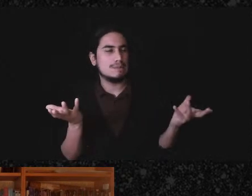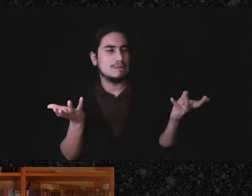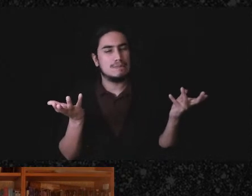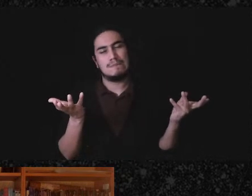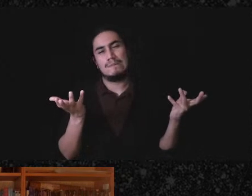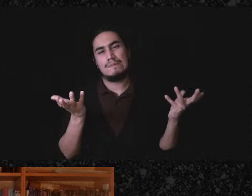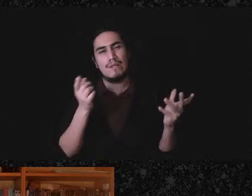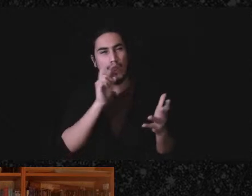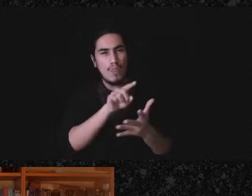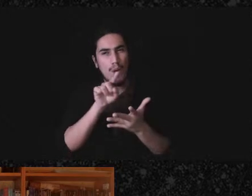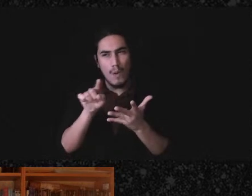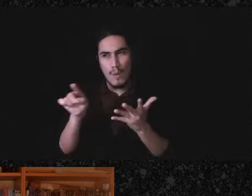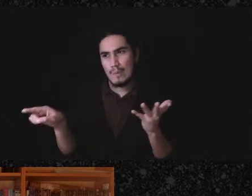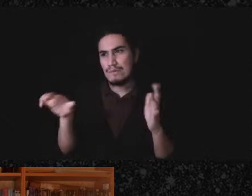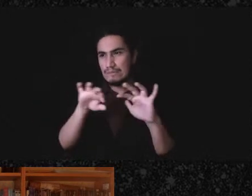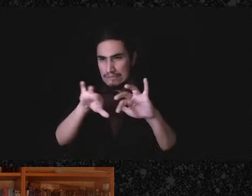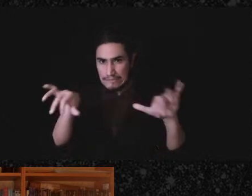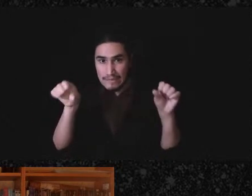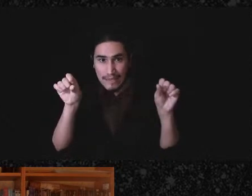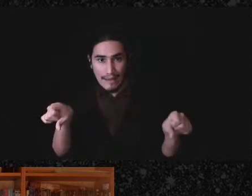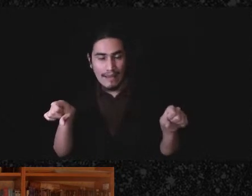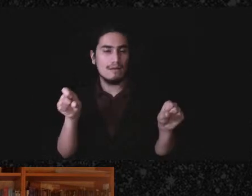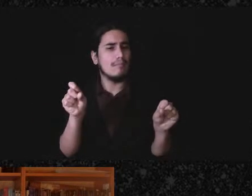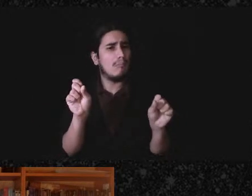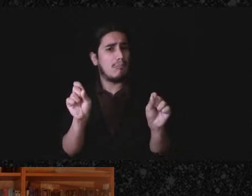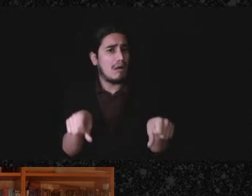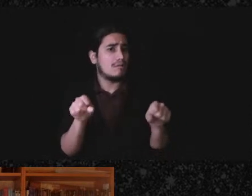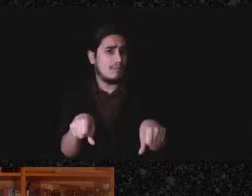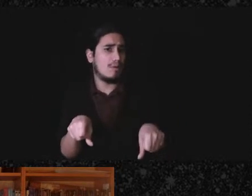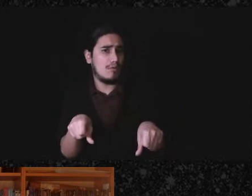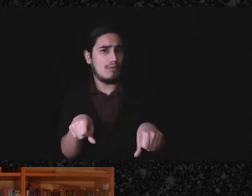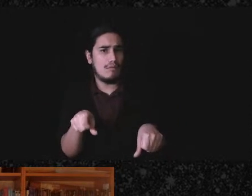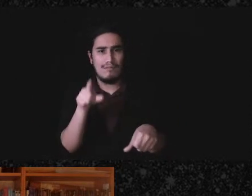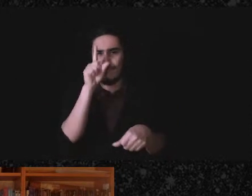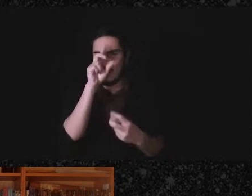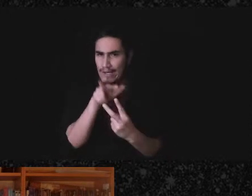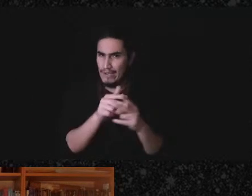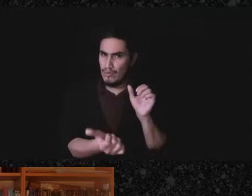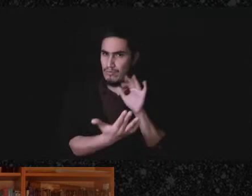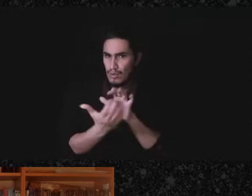you know, it's possible to do to do take either approach and to do really good work